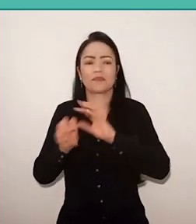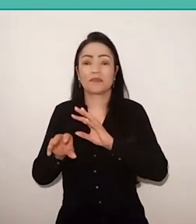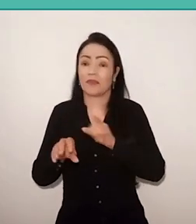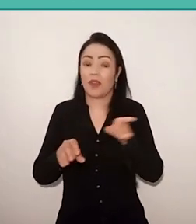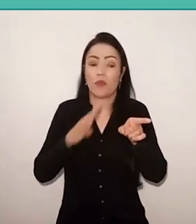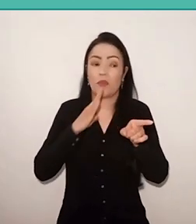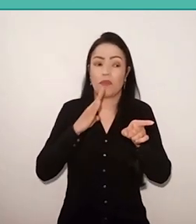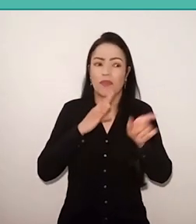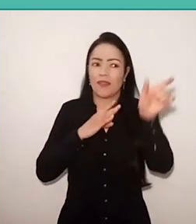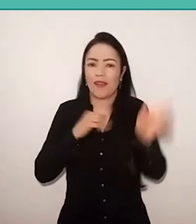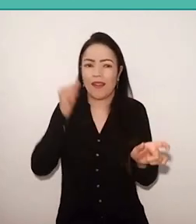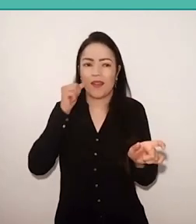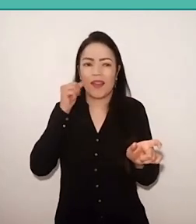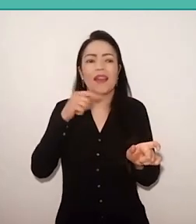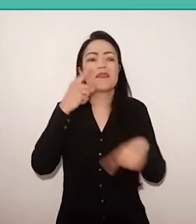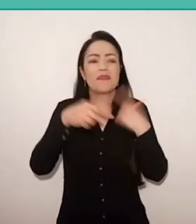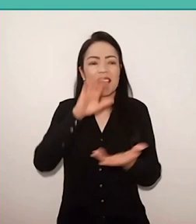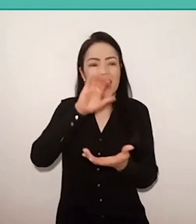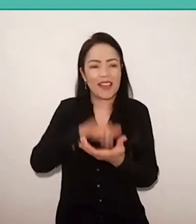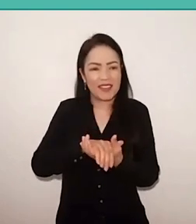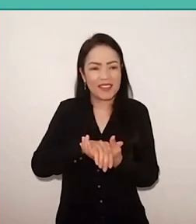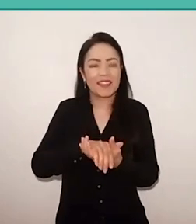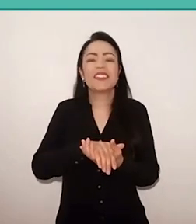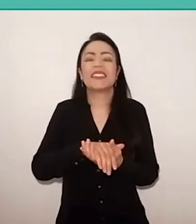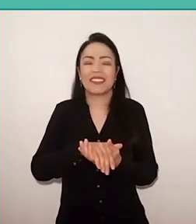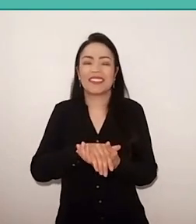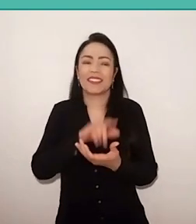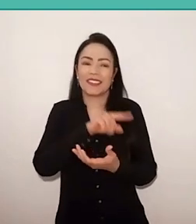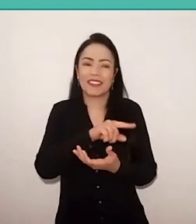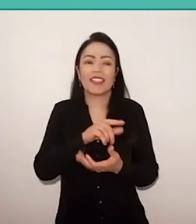giving private lessons for she take a contest, always in Portuguese,